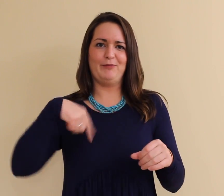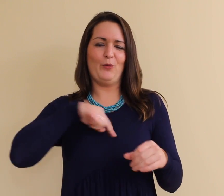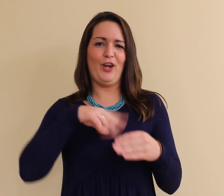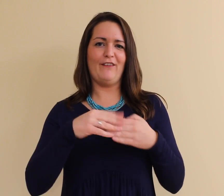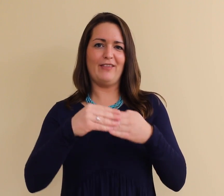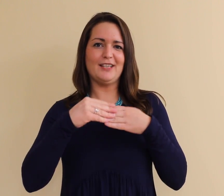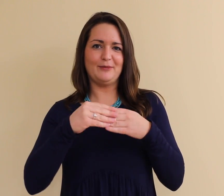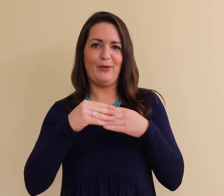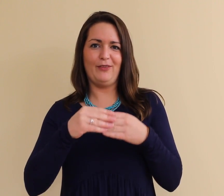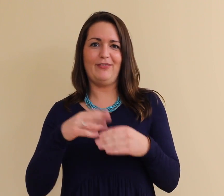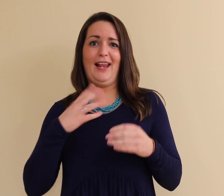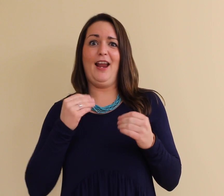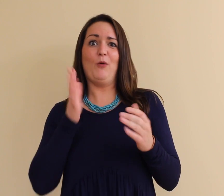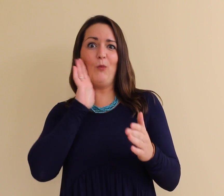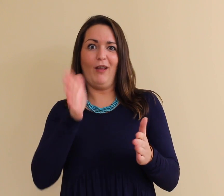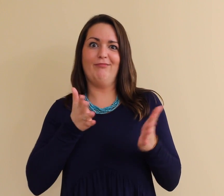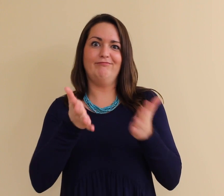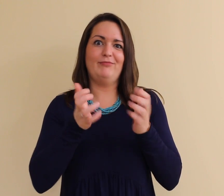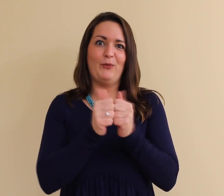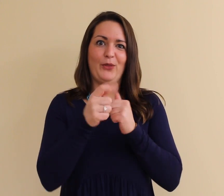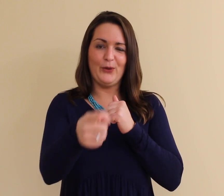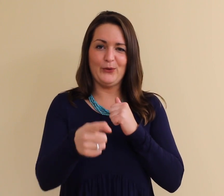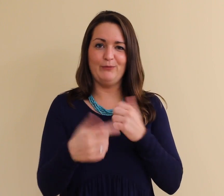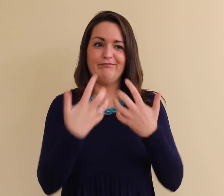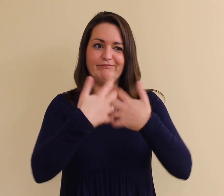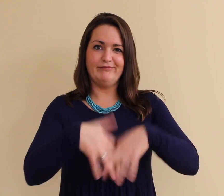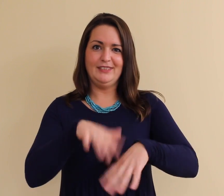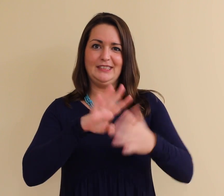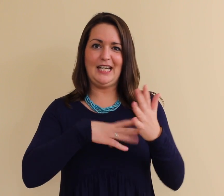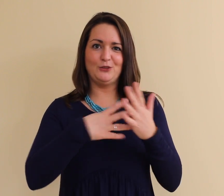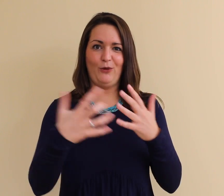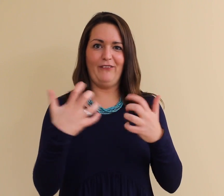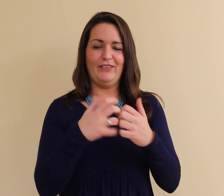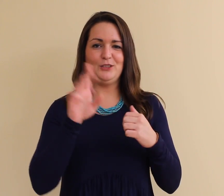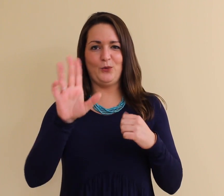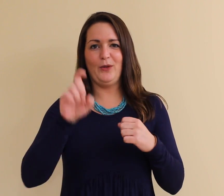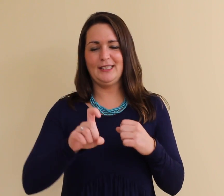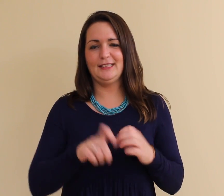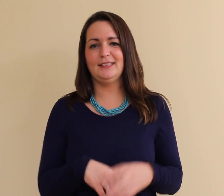We are flexible and will work with you to work out schedule that fits your needs.